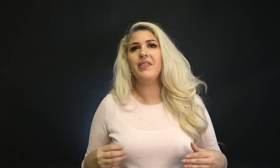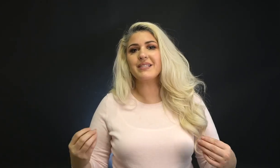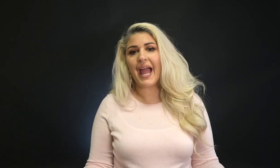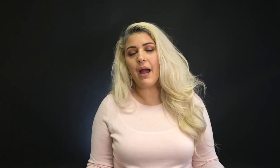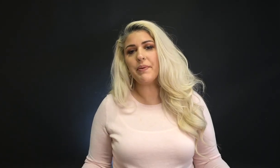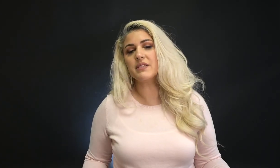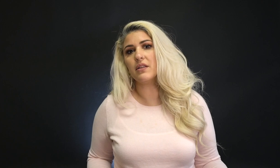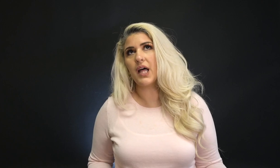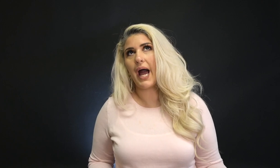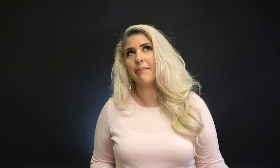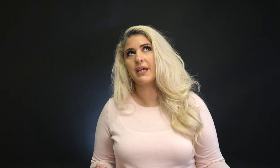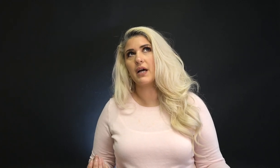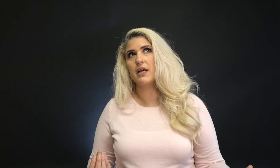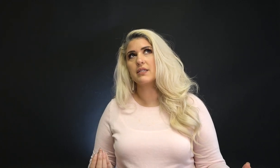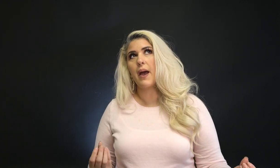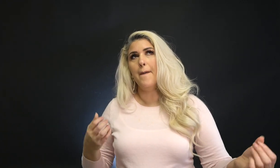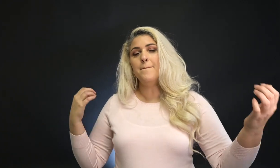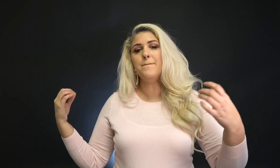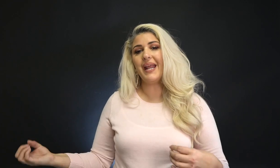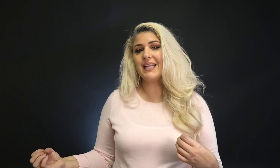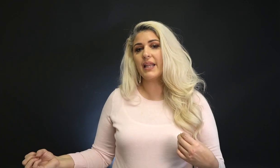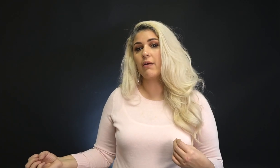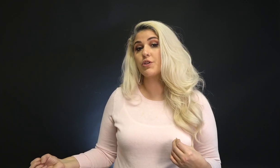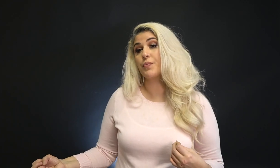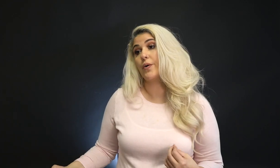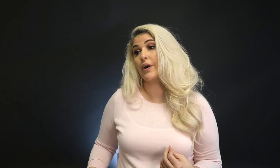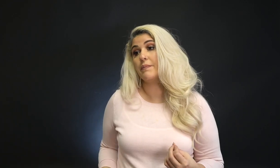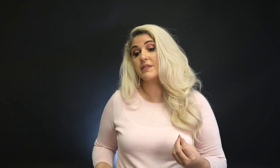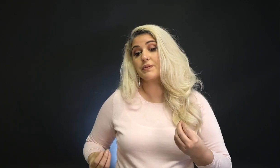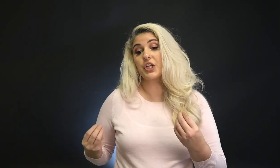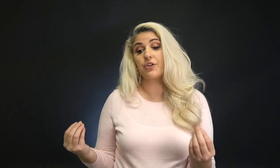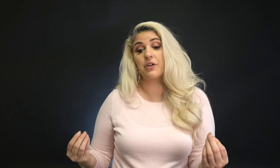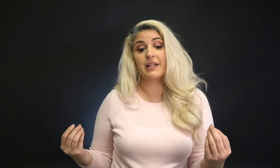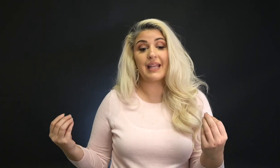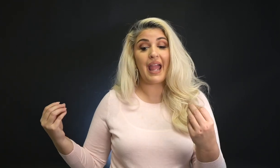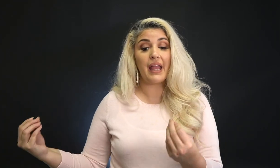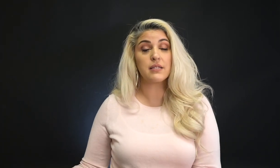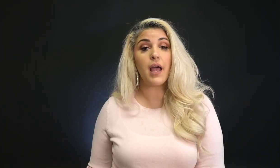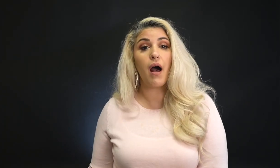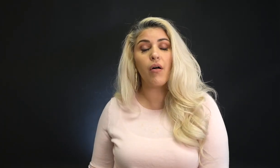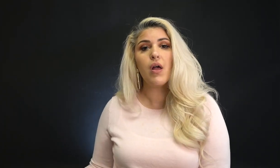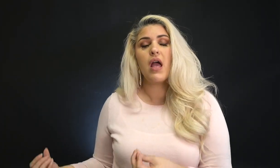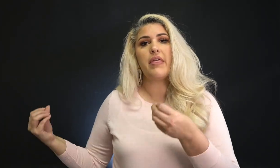And this happens a lot because many language programs, and particularly ASL,